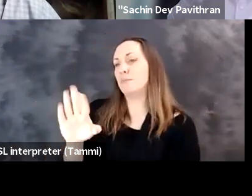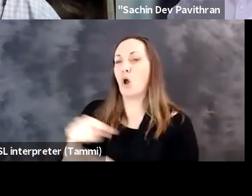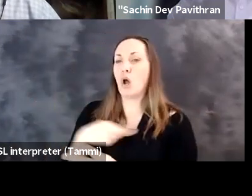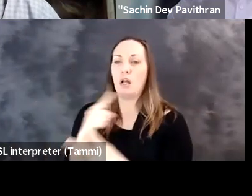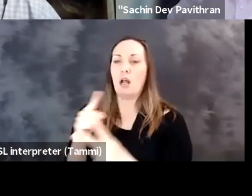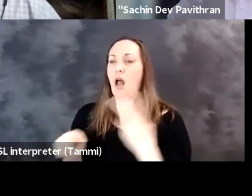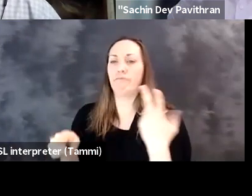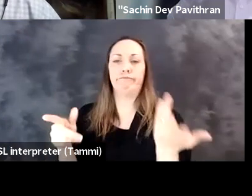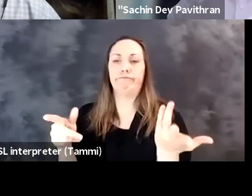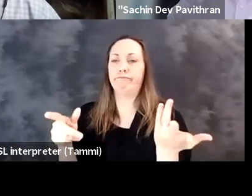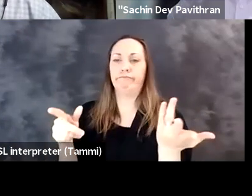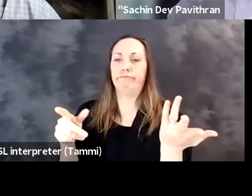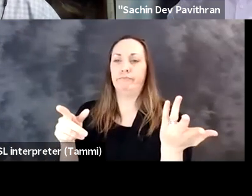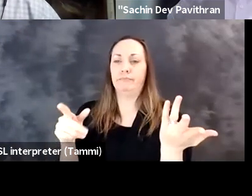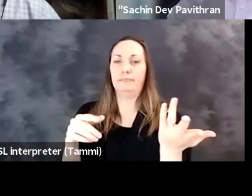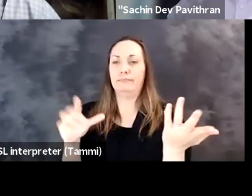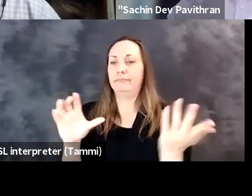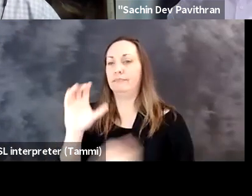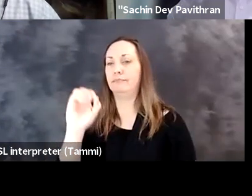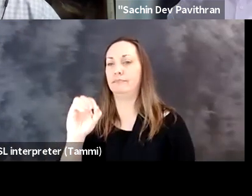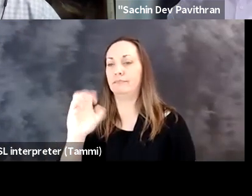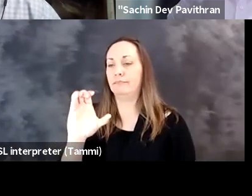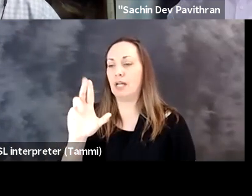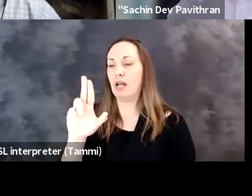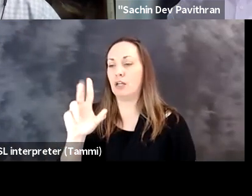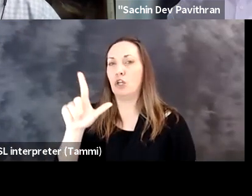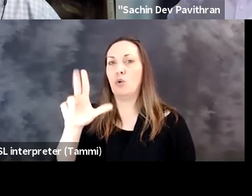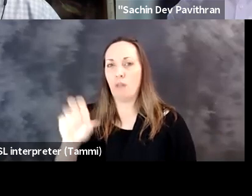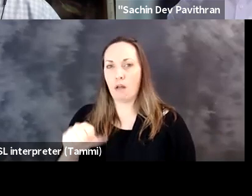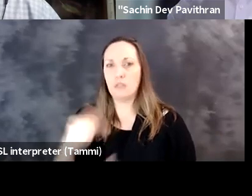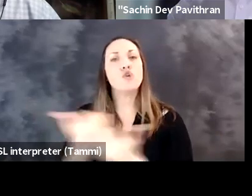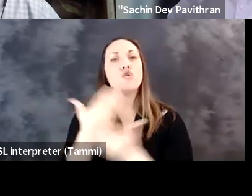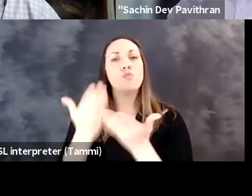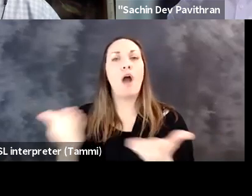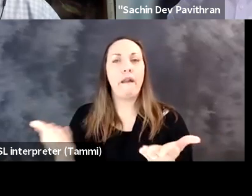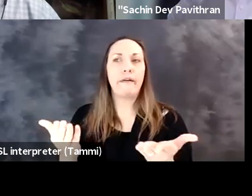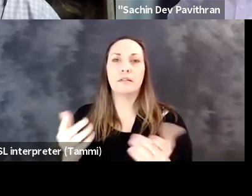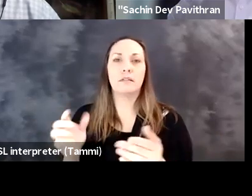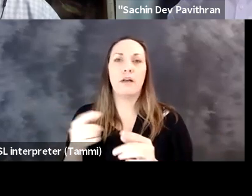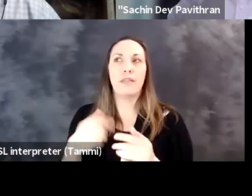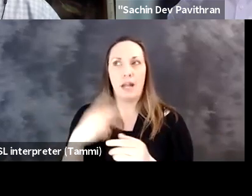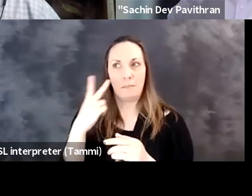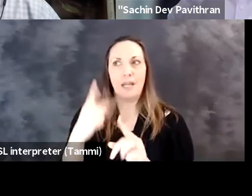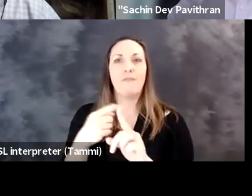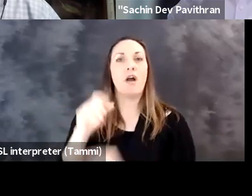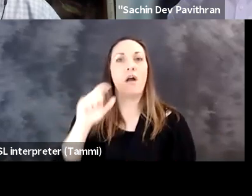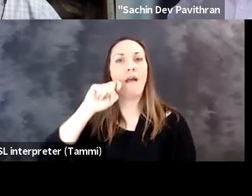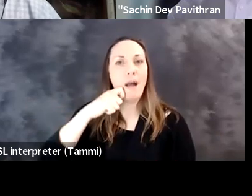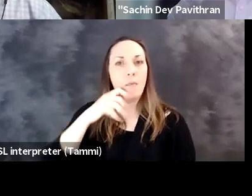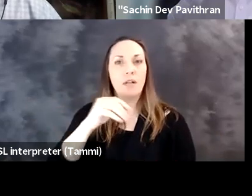that already exist, of course, from the likes of Facebook, Oculus, but new products coming out that are reported